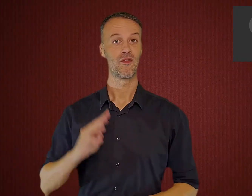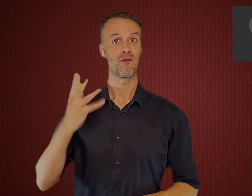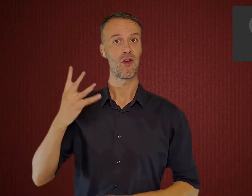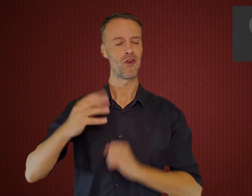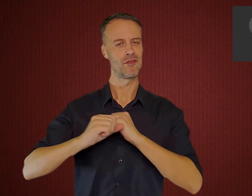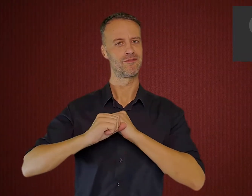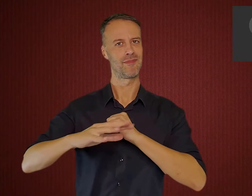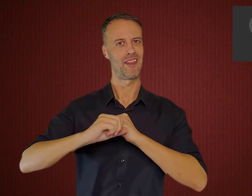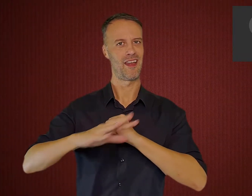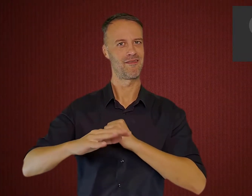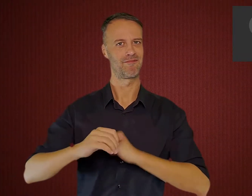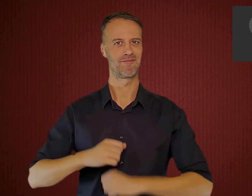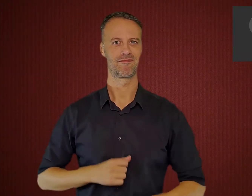Fourth, media.